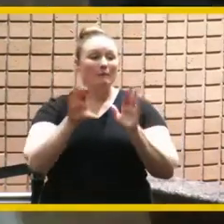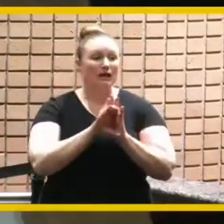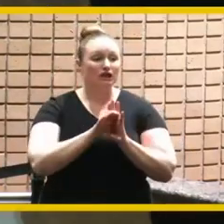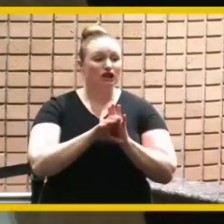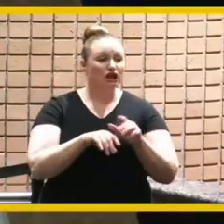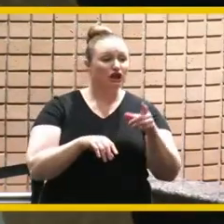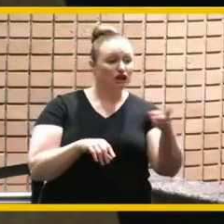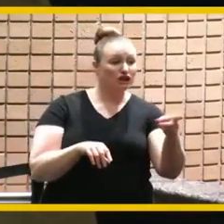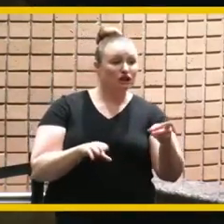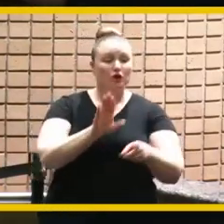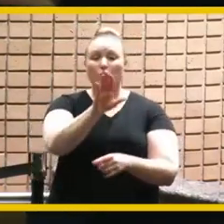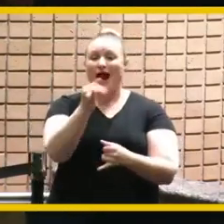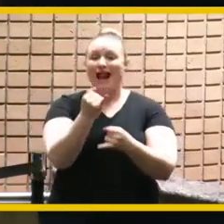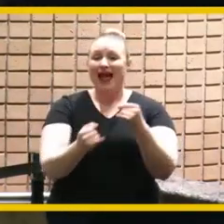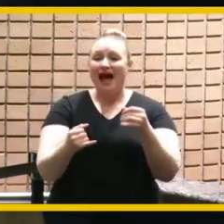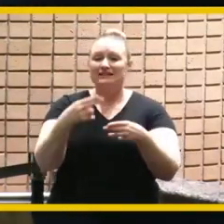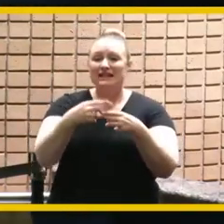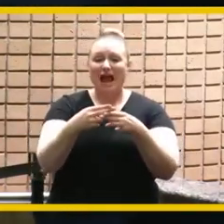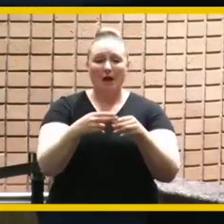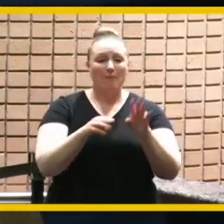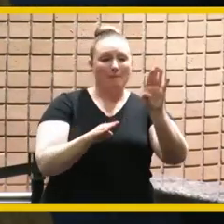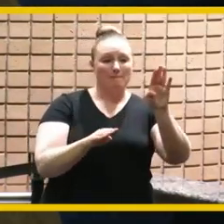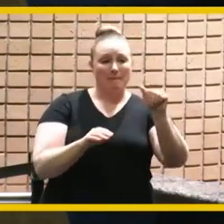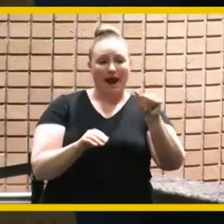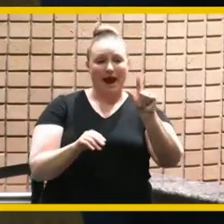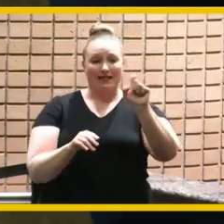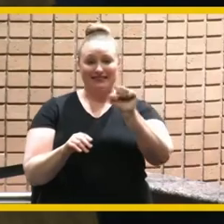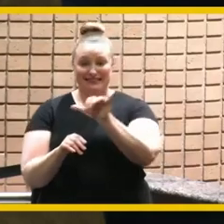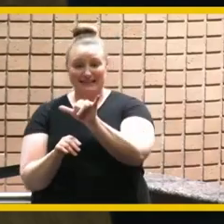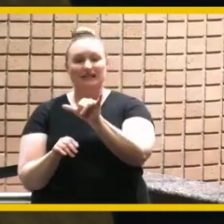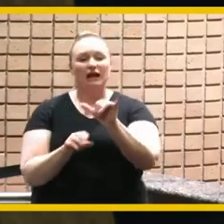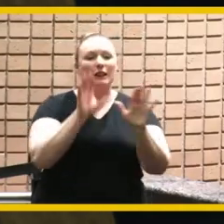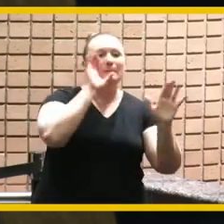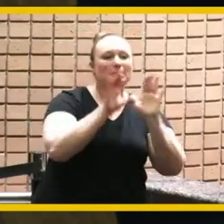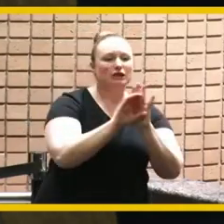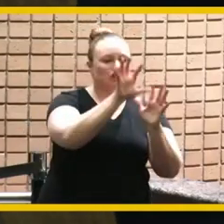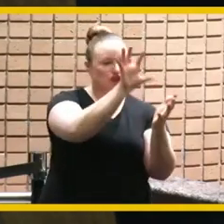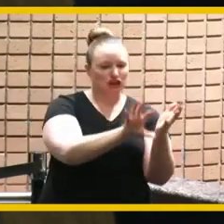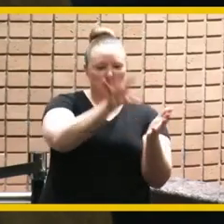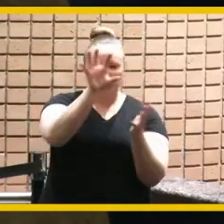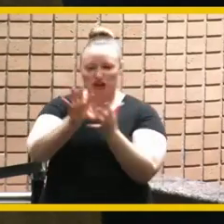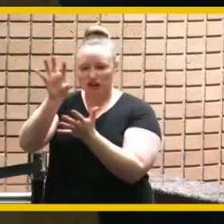your last name bailey are projects events programs and pictures of your legacy here